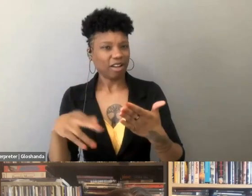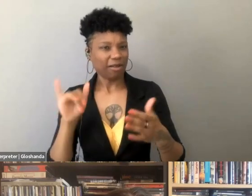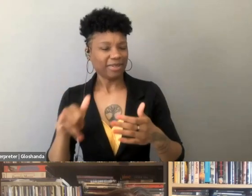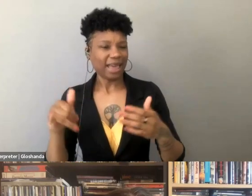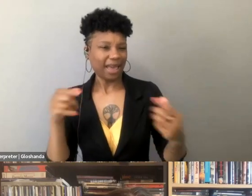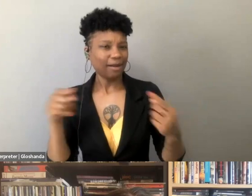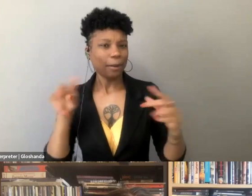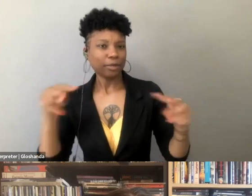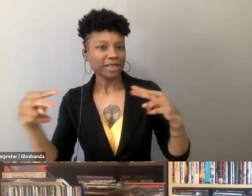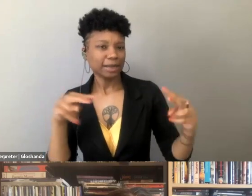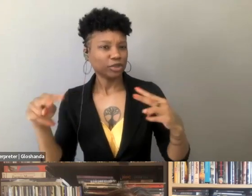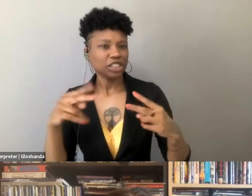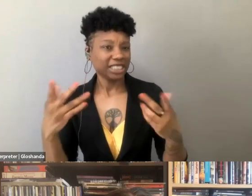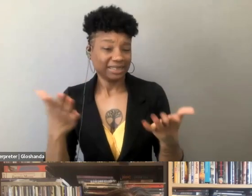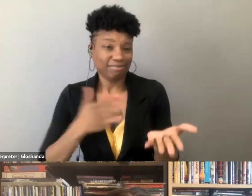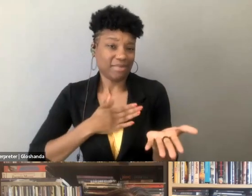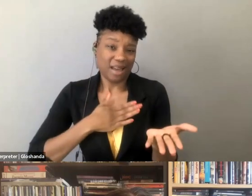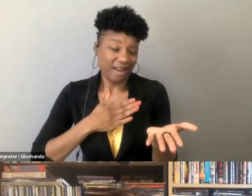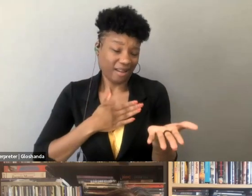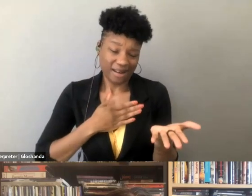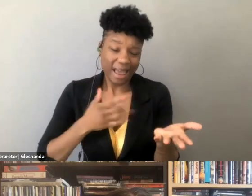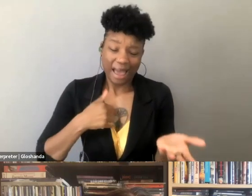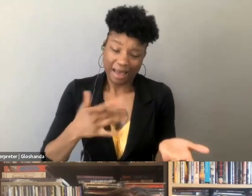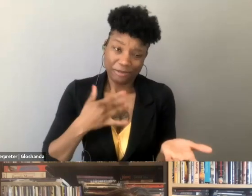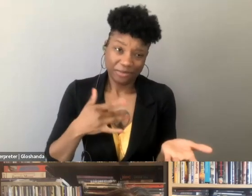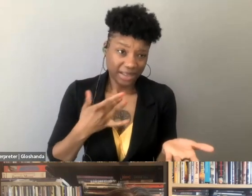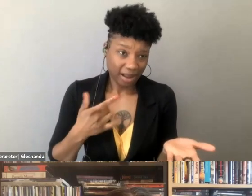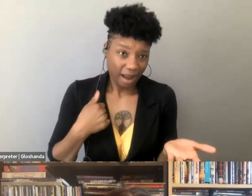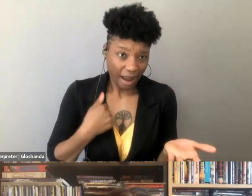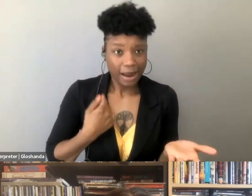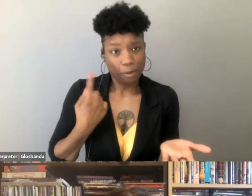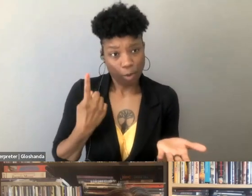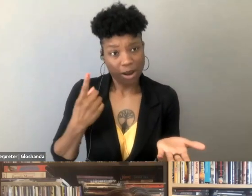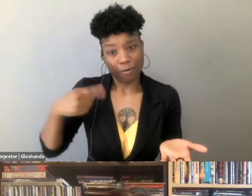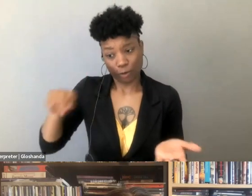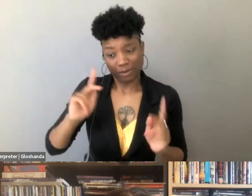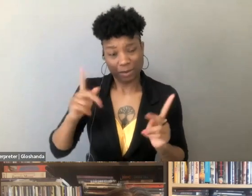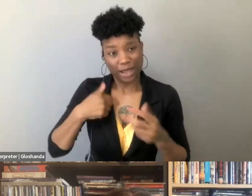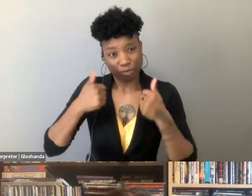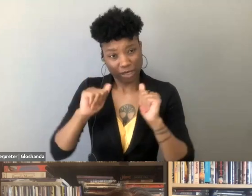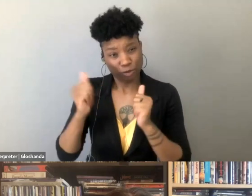but like I said, I feel like I'm one of these people who's just trying to think about my own learning curve,